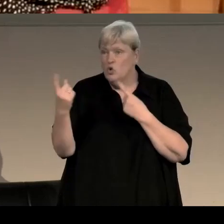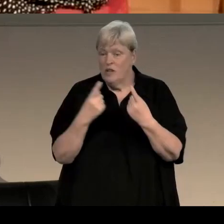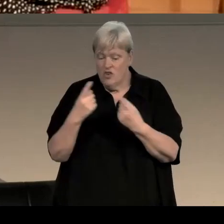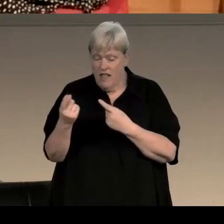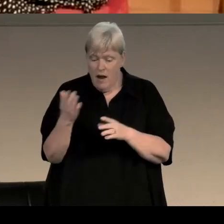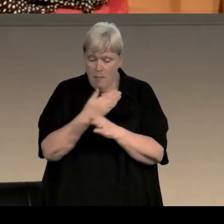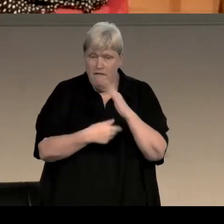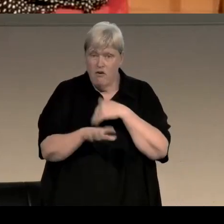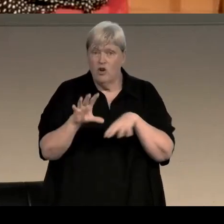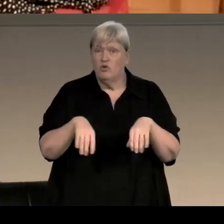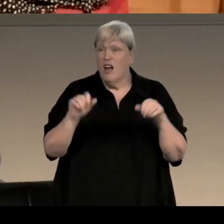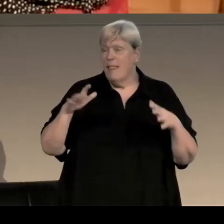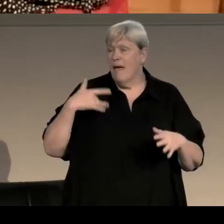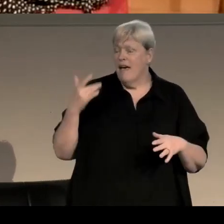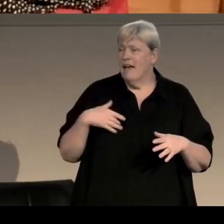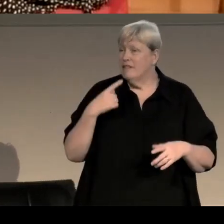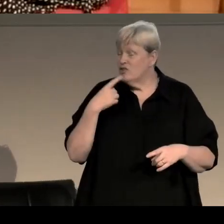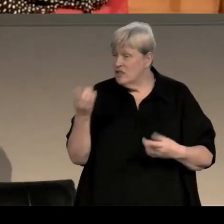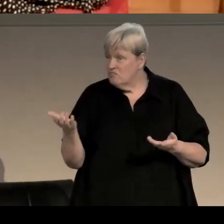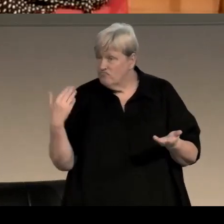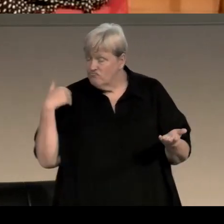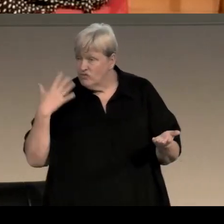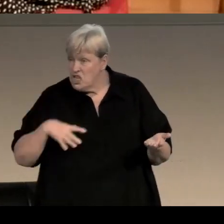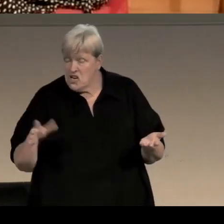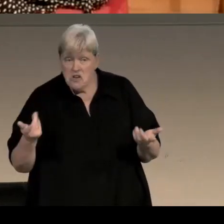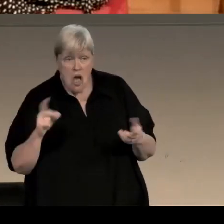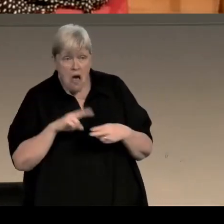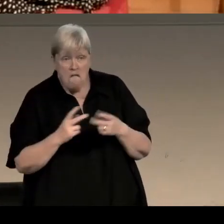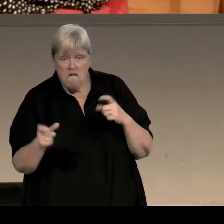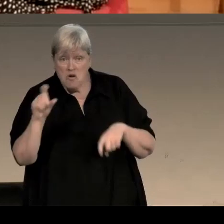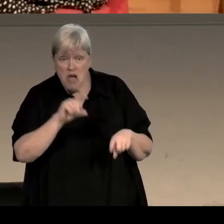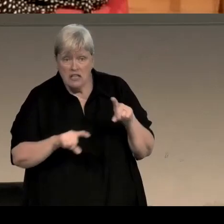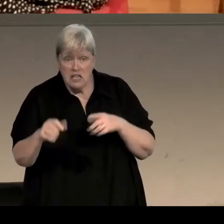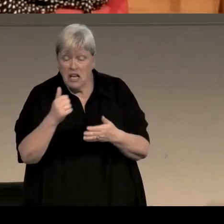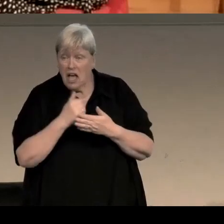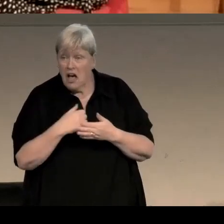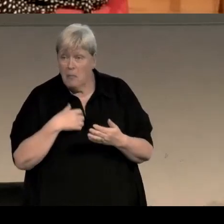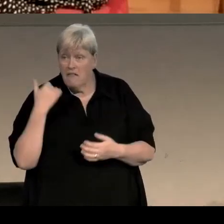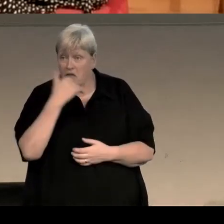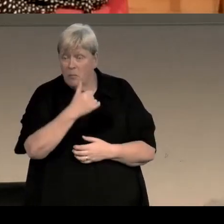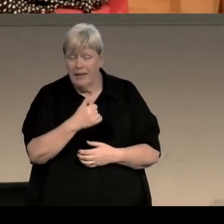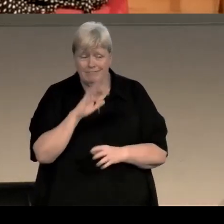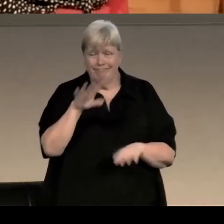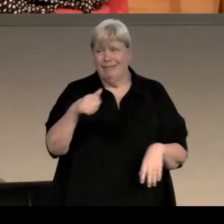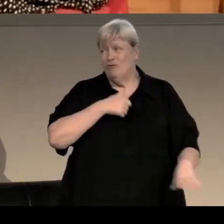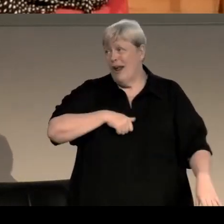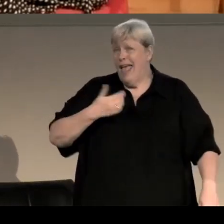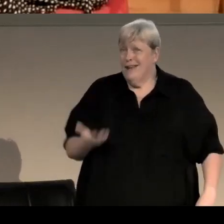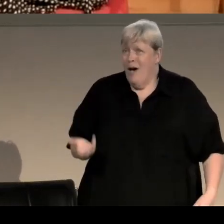and we're chatting away and Sue said, "If ever you need any forensic, help just give me a ring" she's regretted that ever since.